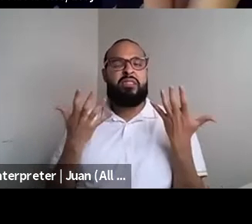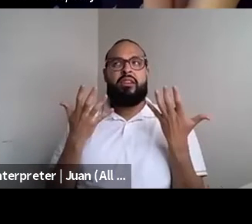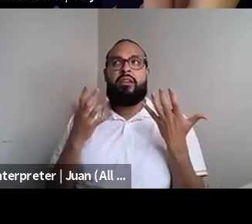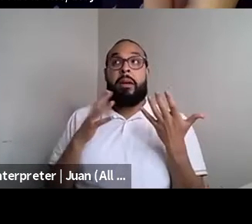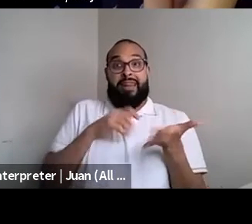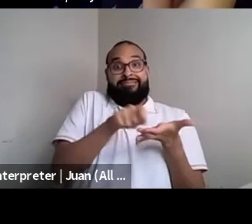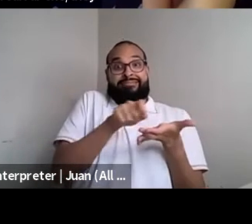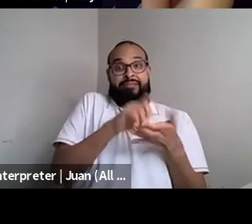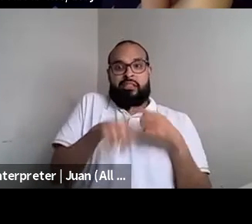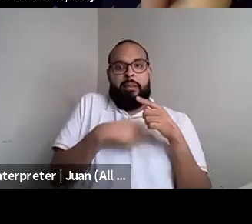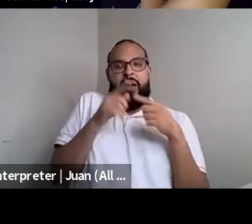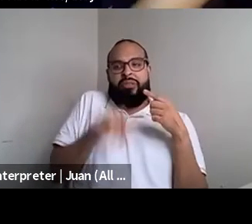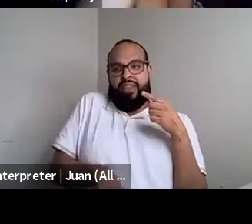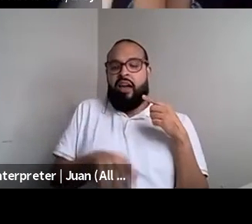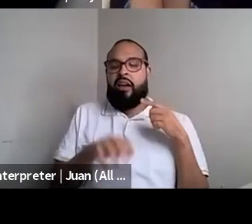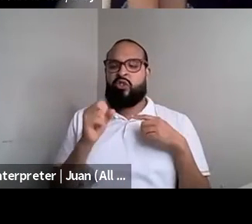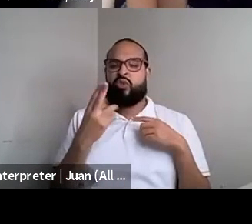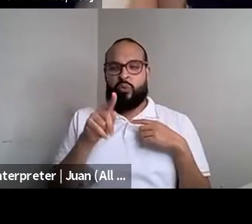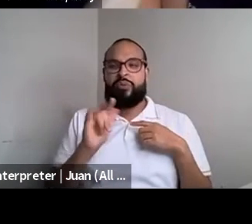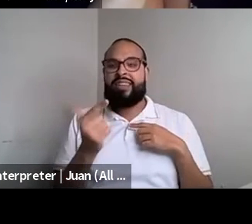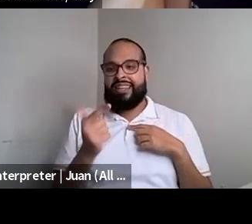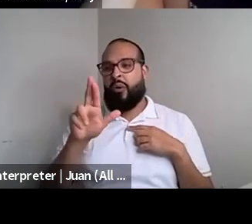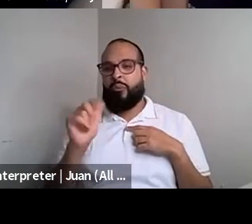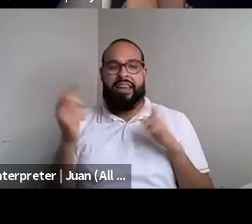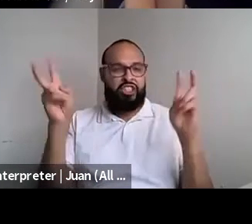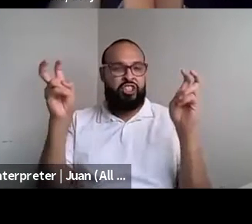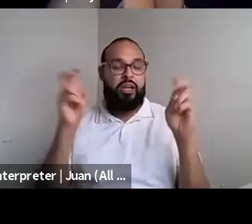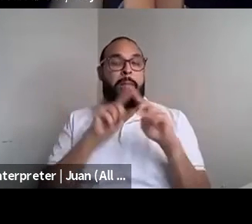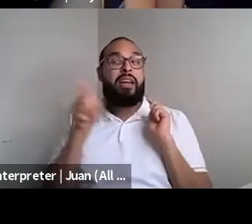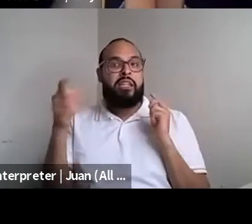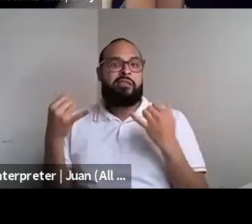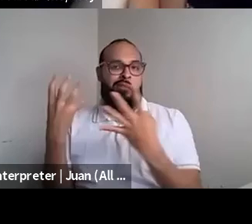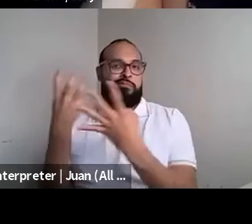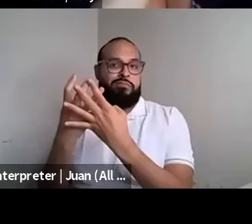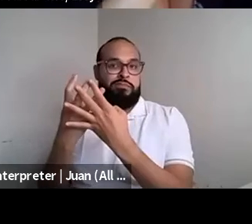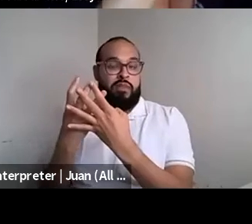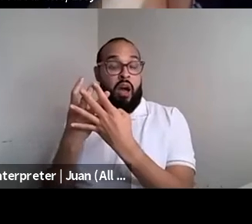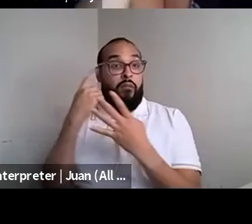Nahshon Anderson: who assaulted me he's in prison. He's not in prison for what he did to me. But he's been in business since 1997 and so I wrote him.